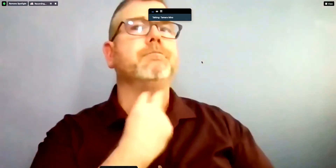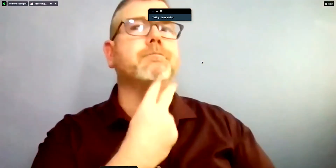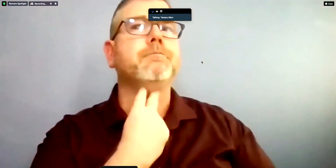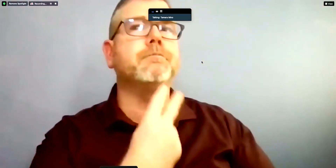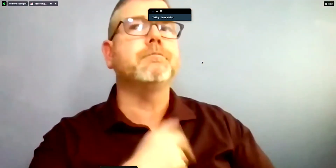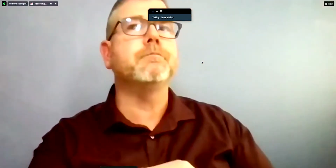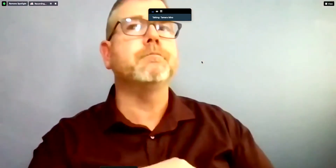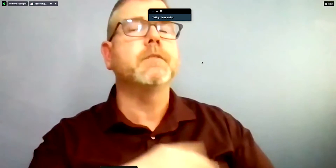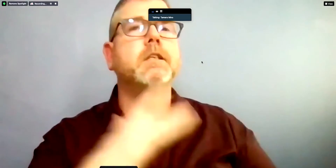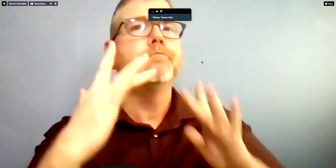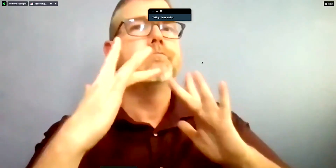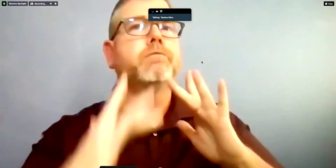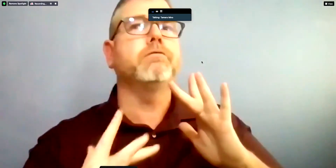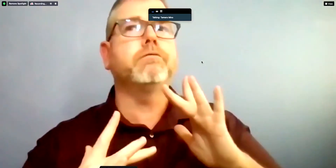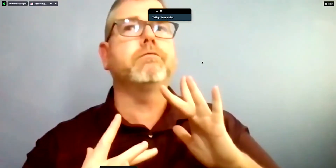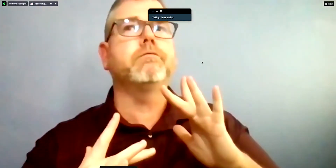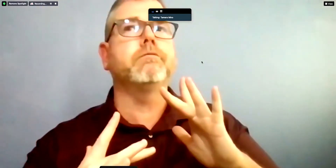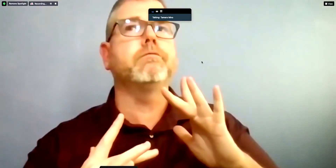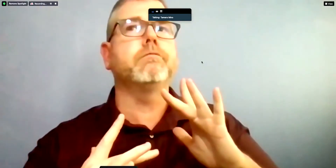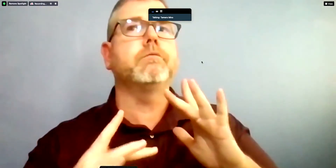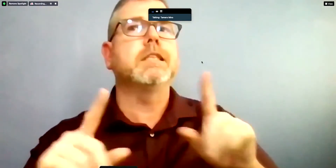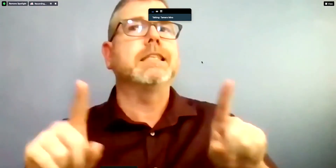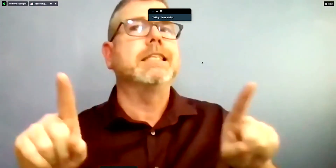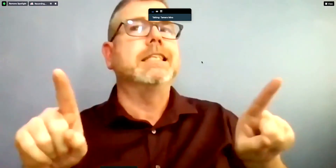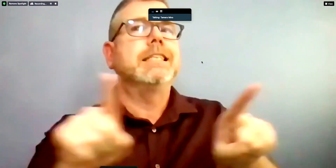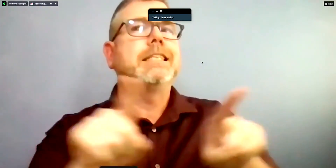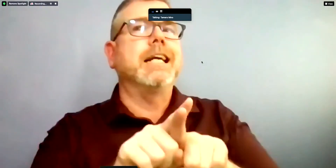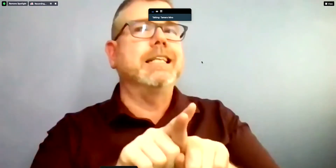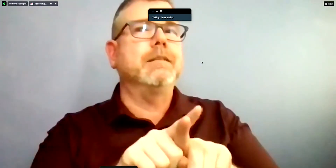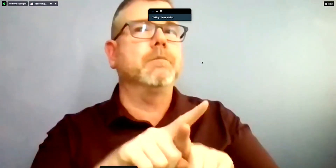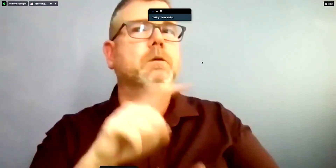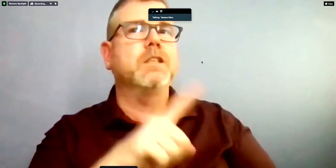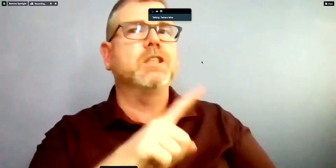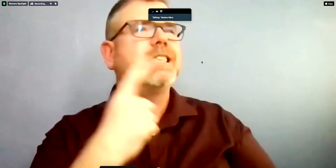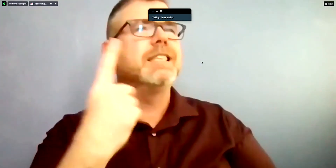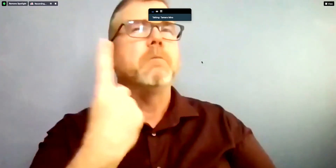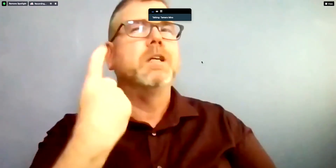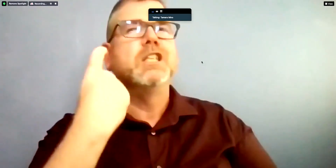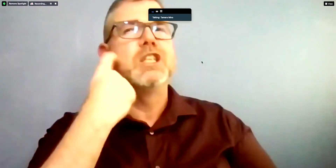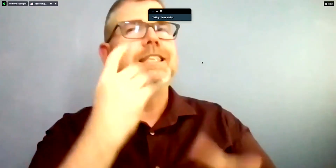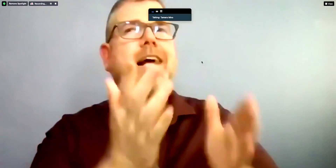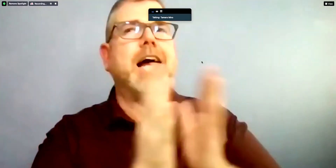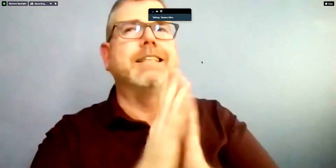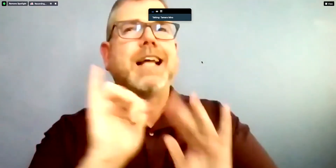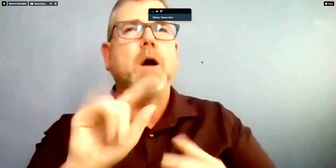same question that was recently asked regarding the 1,000 doses that will be available daily,